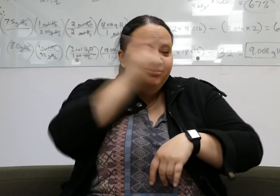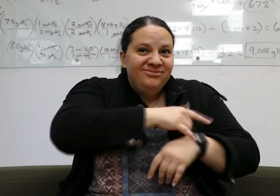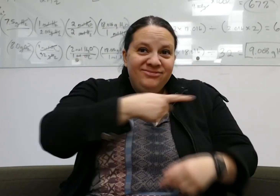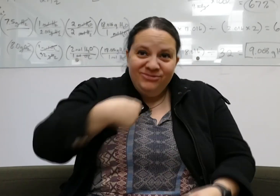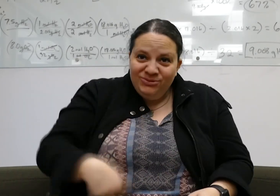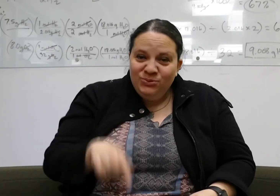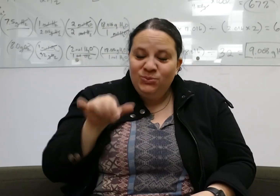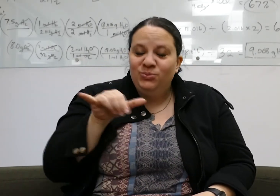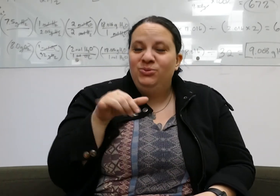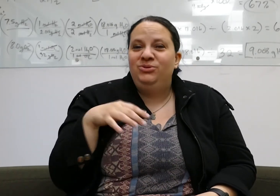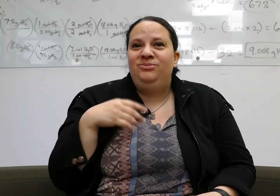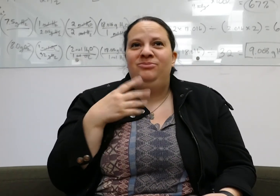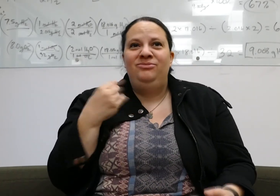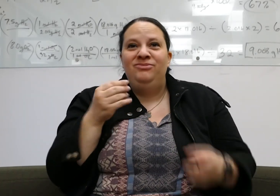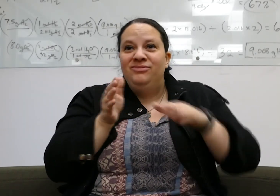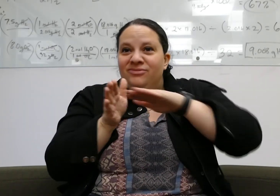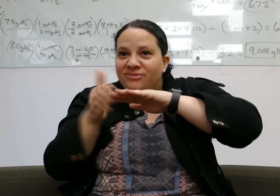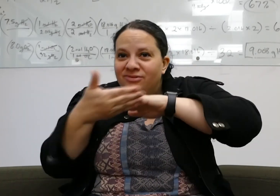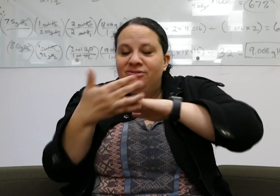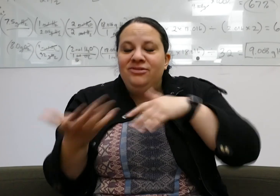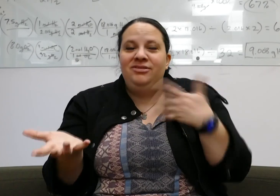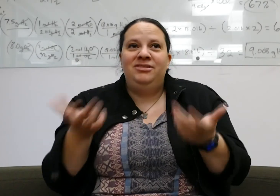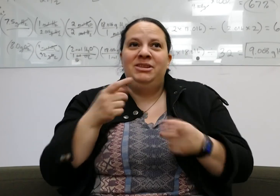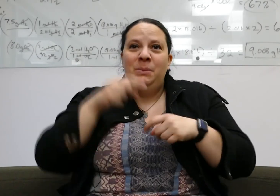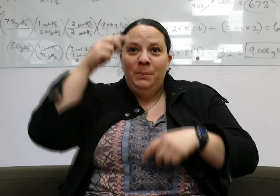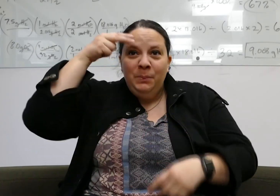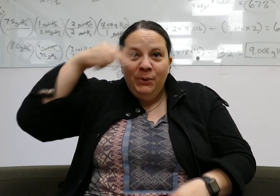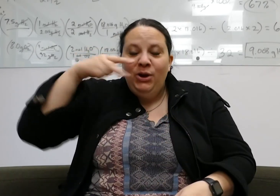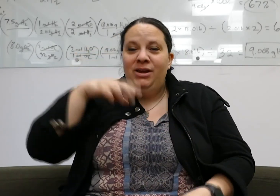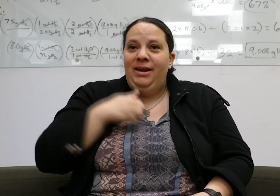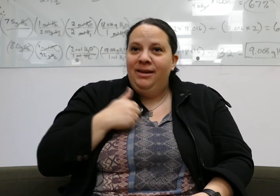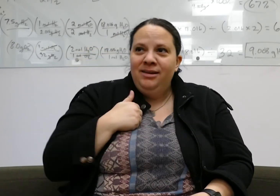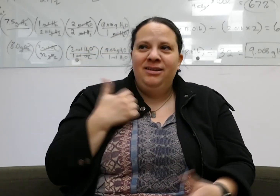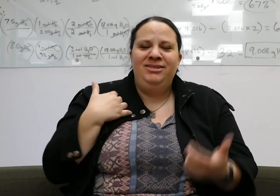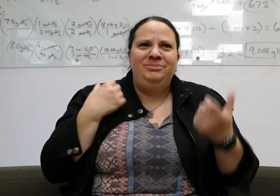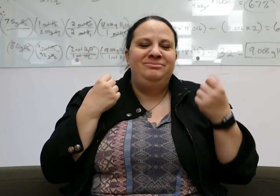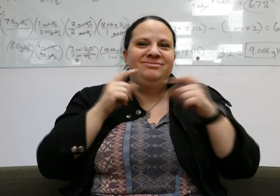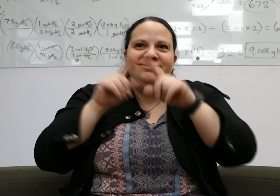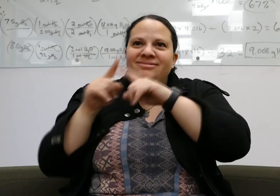I also flew to China and Jamaica! I also went to Mexico, Canada and many more!